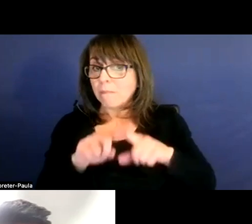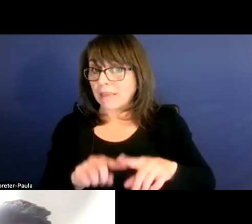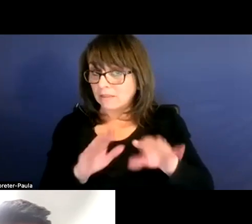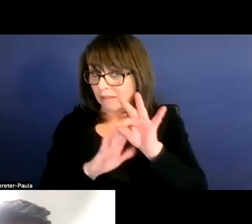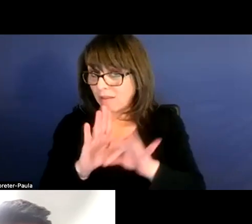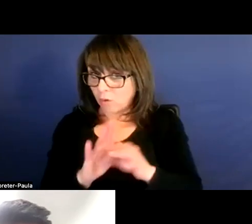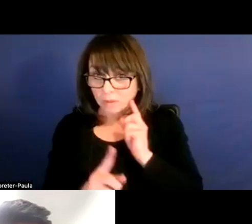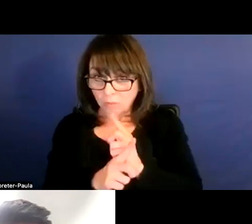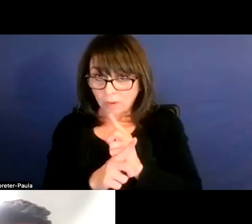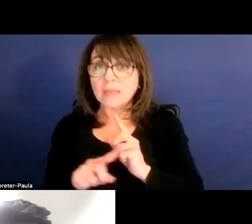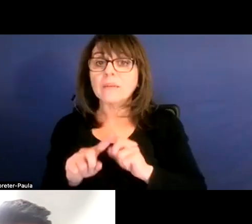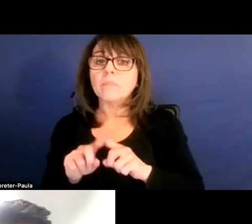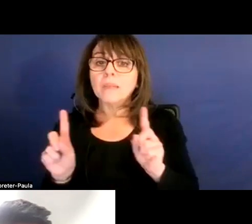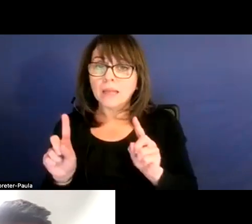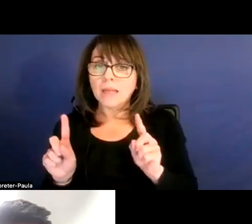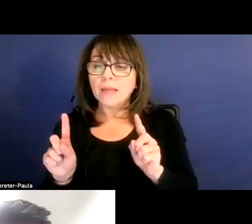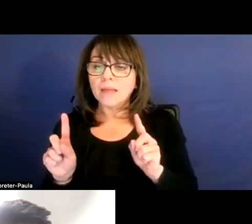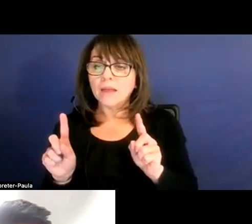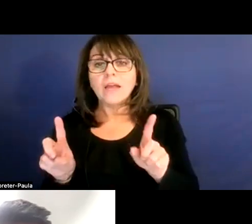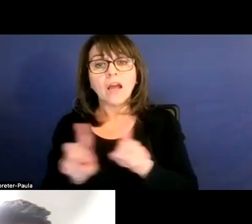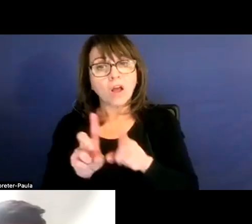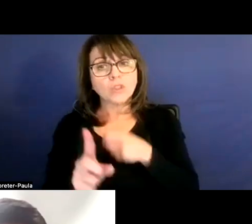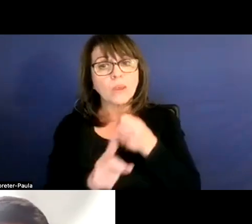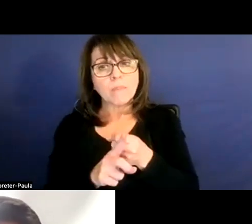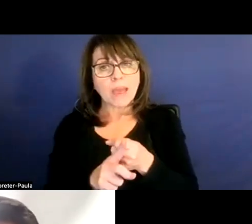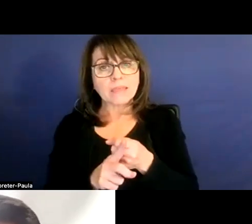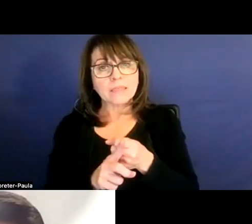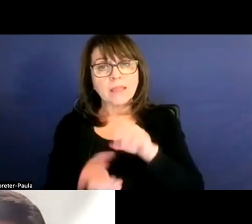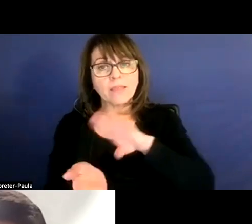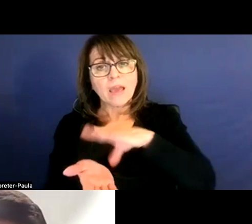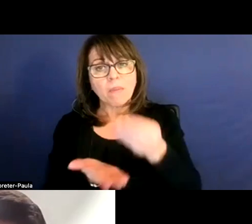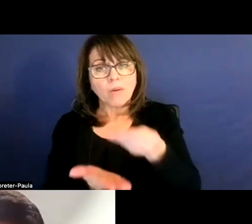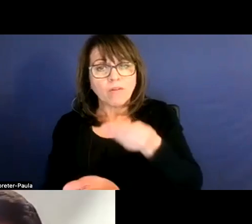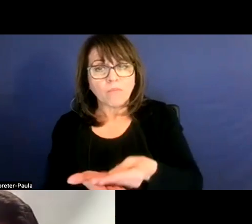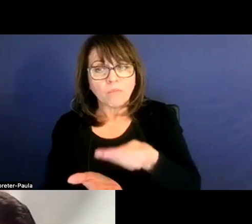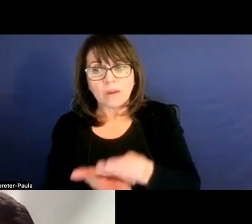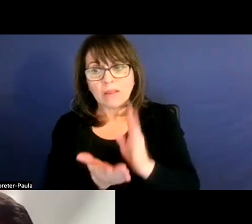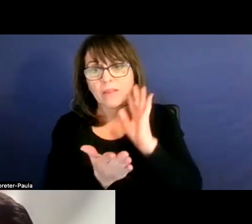But also, it's also impact the amount of money they will get to spend.